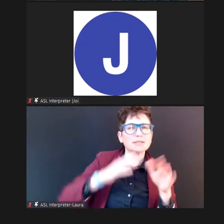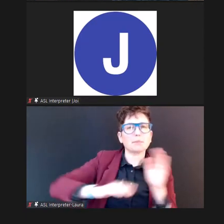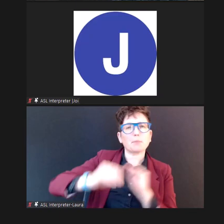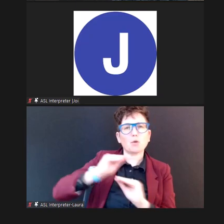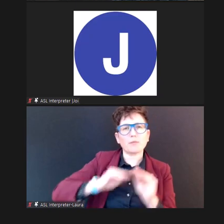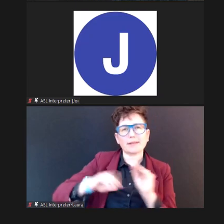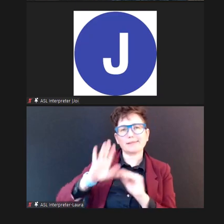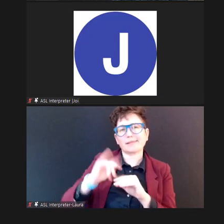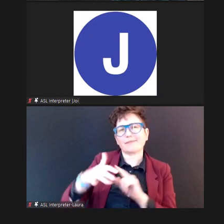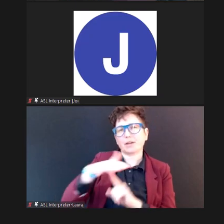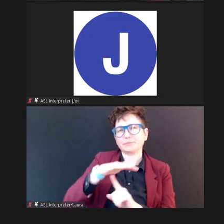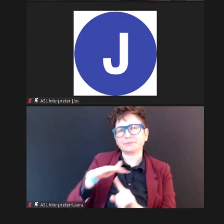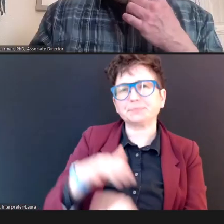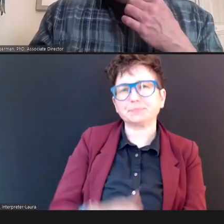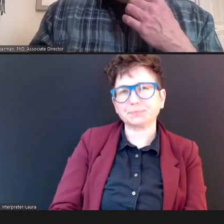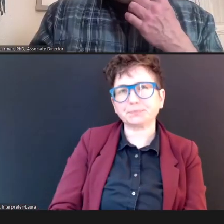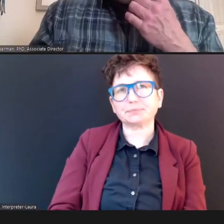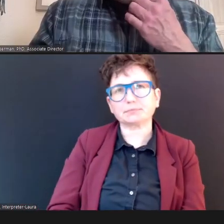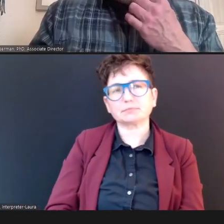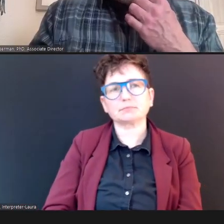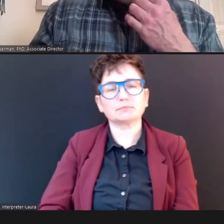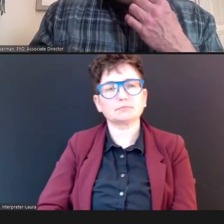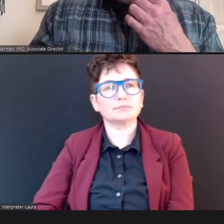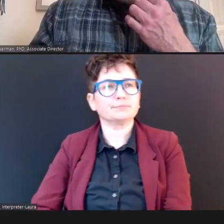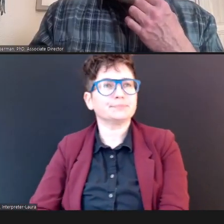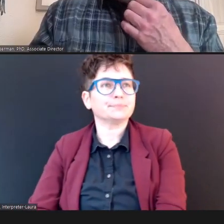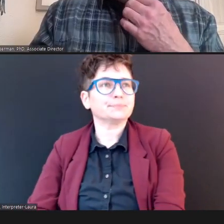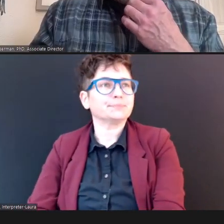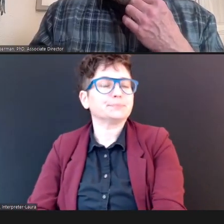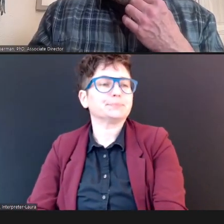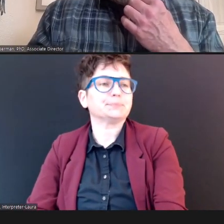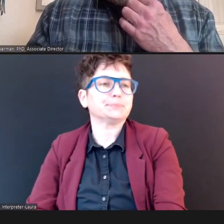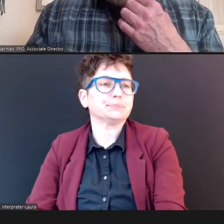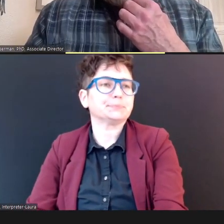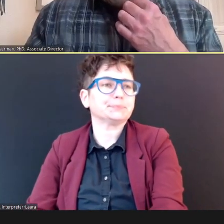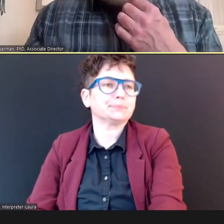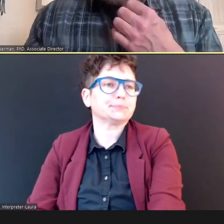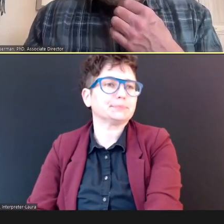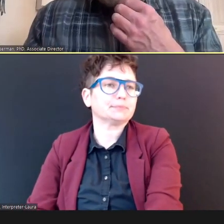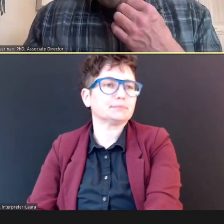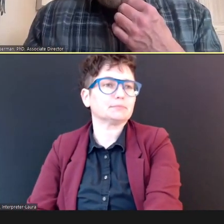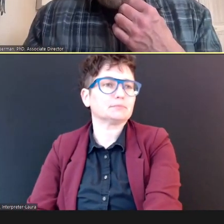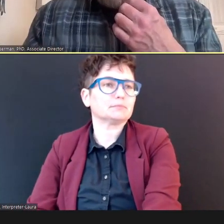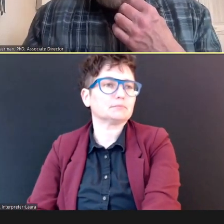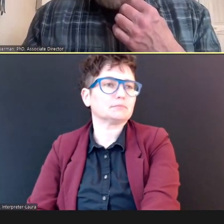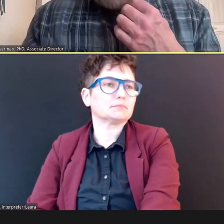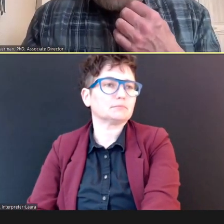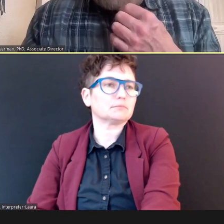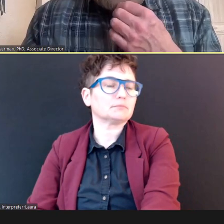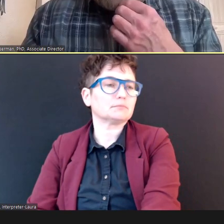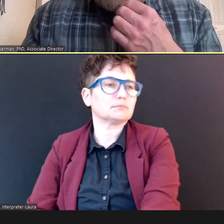(A pause), DR. Um... let's see... here.